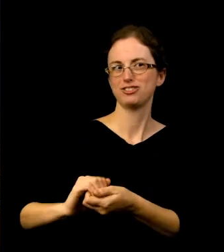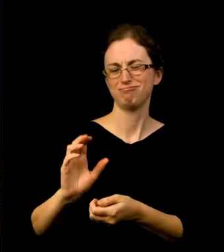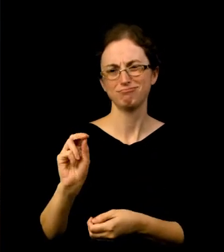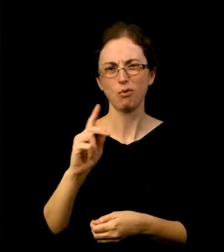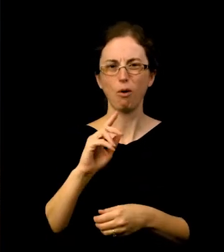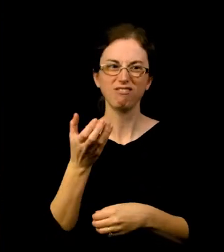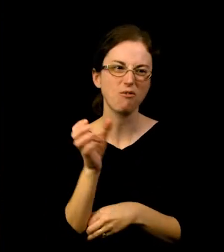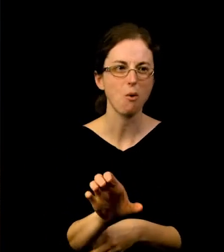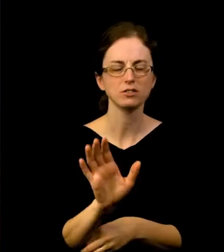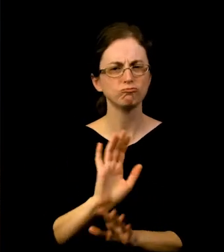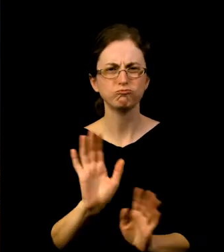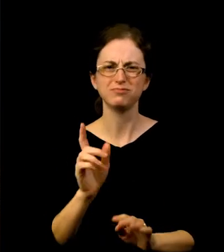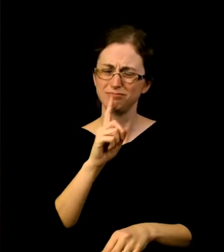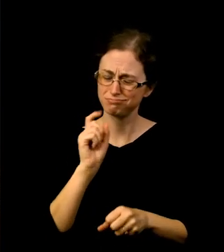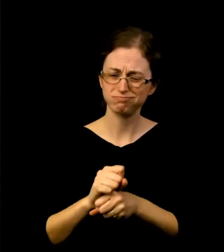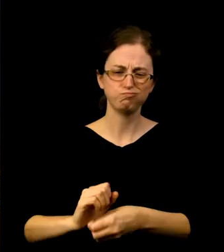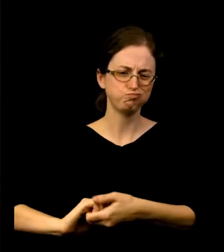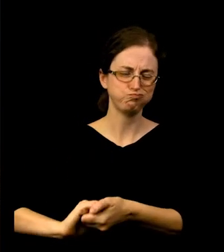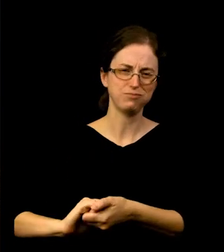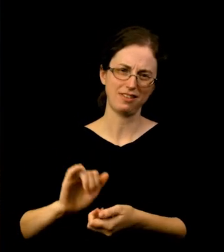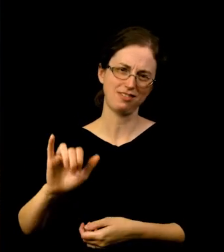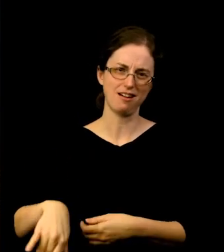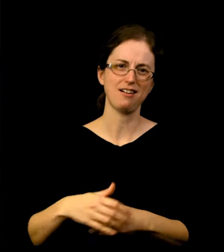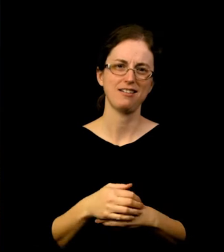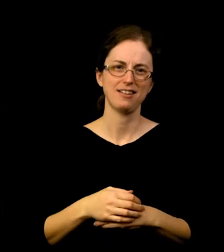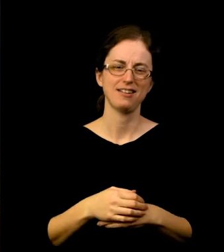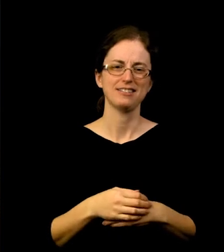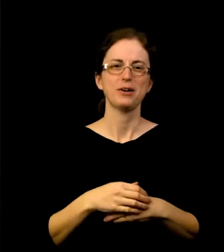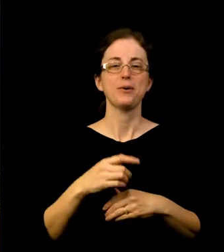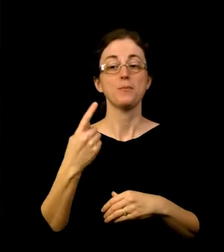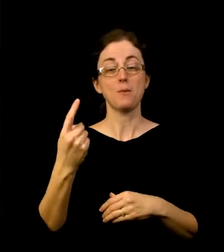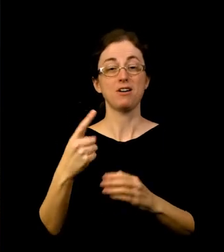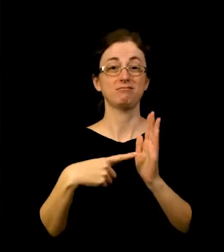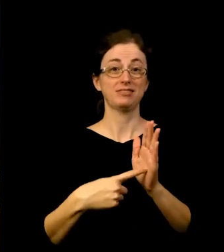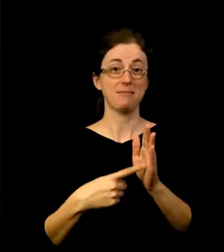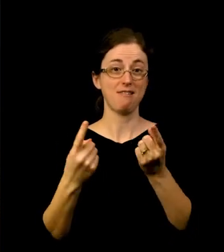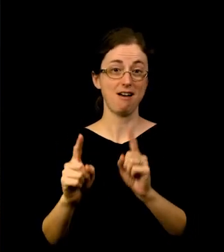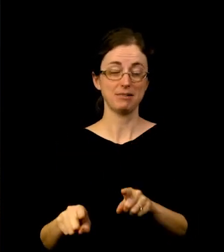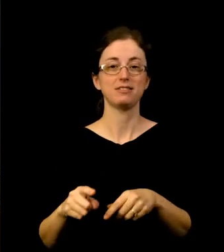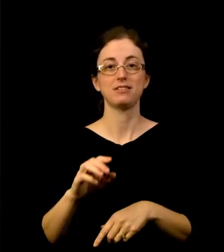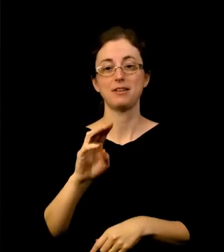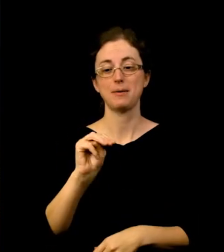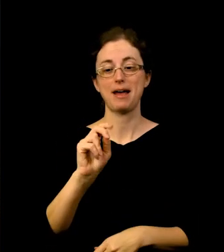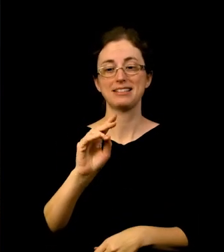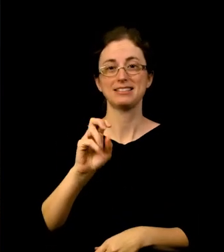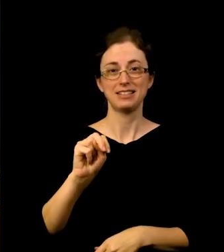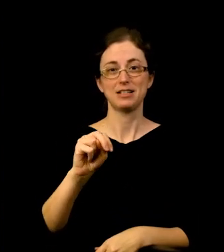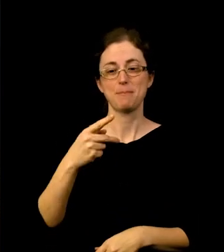One of the things that did happen, one of the many things that had happened was our ability to program for the Madison Parklette, the Madison Street Park.